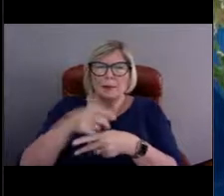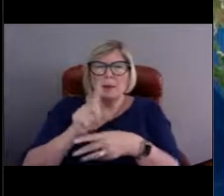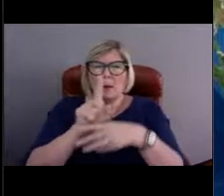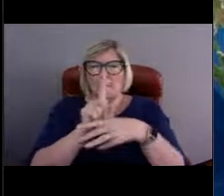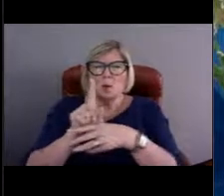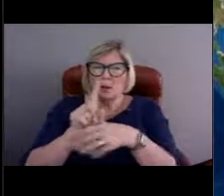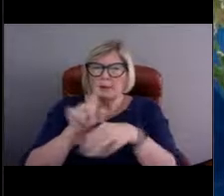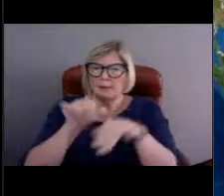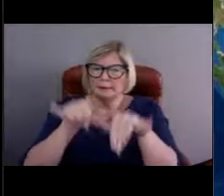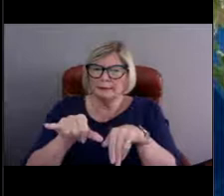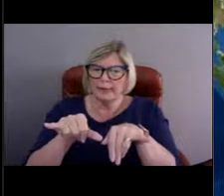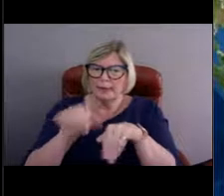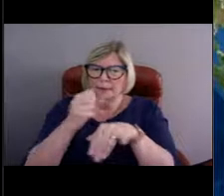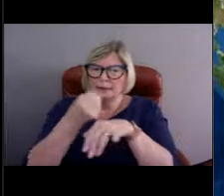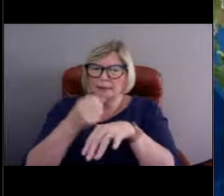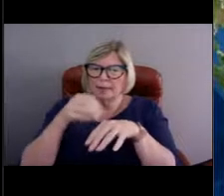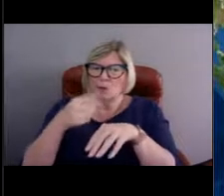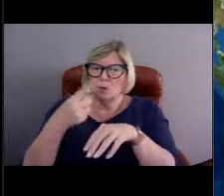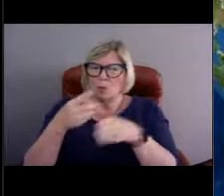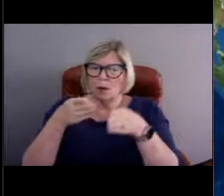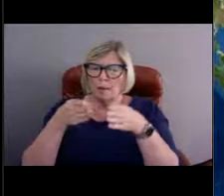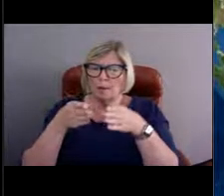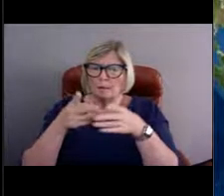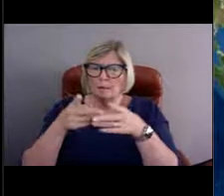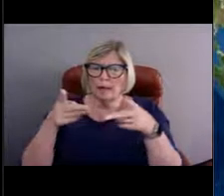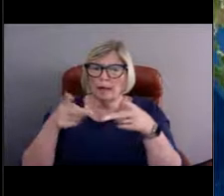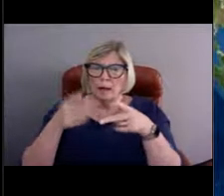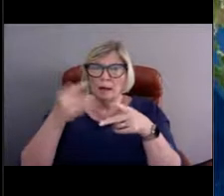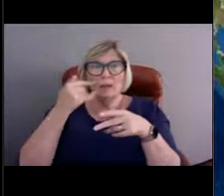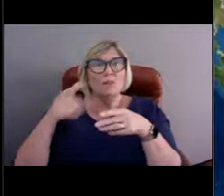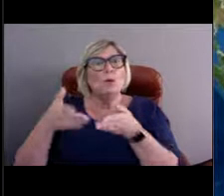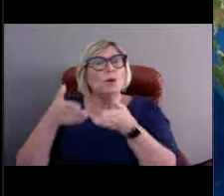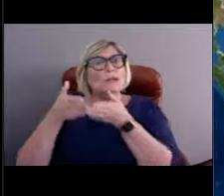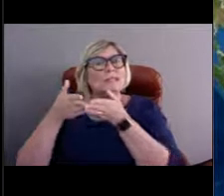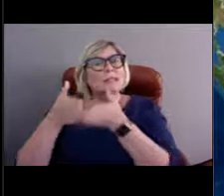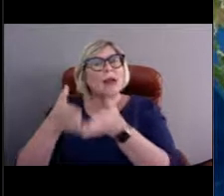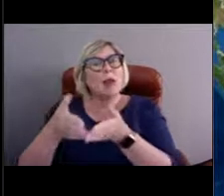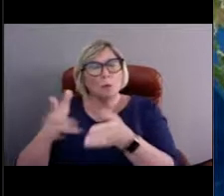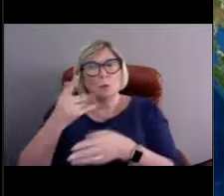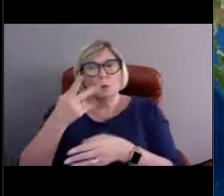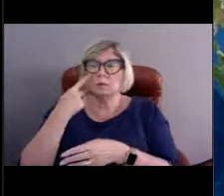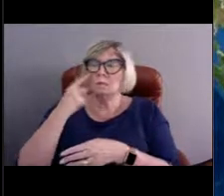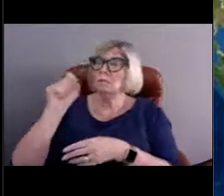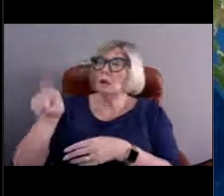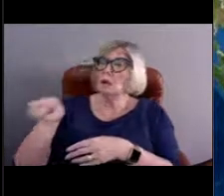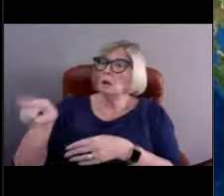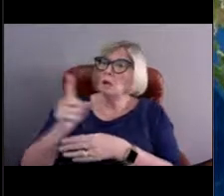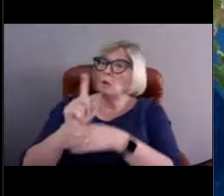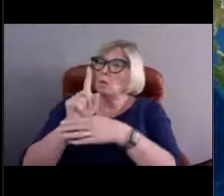Because if you were to sail by on the ocean, all you would see is this buoy on the surface, but we know that they stay in one location.